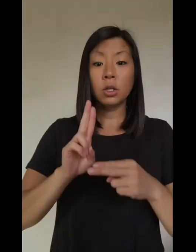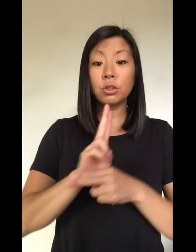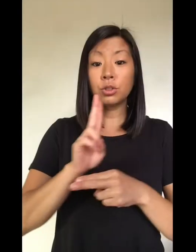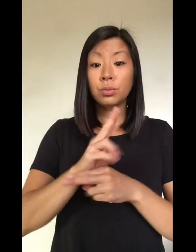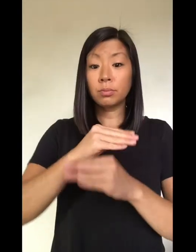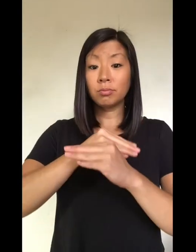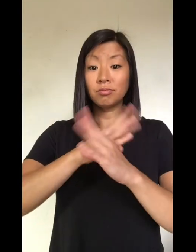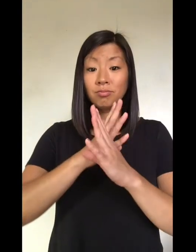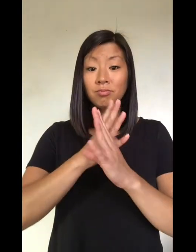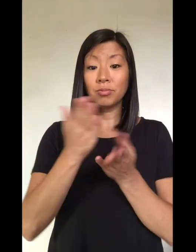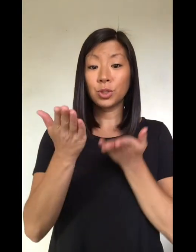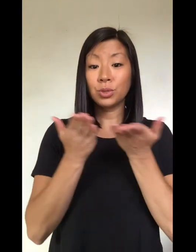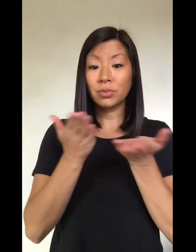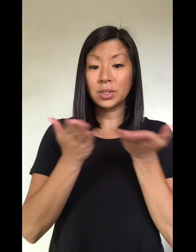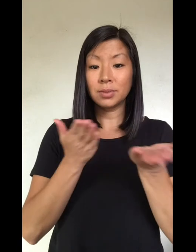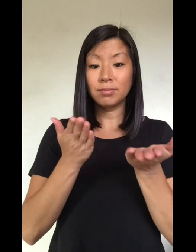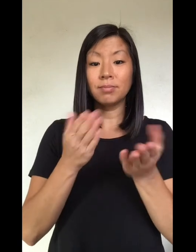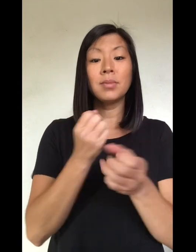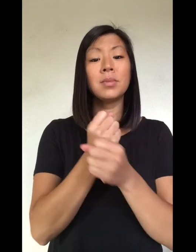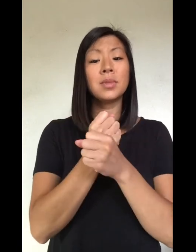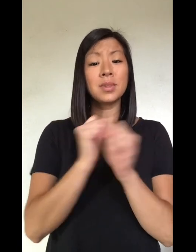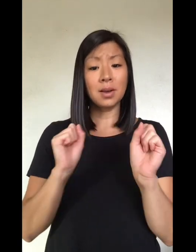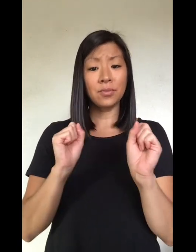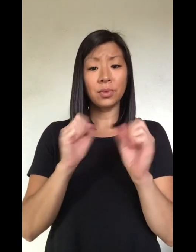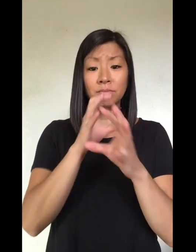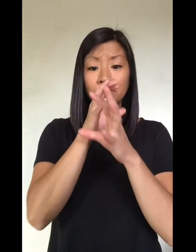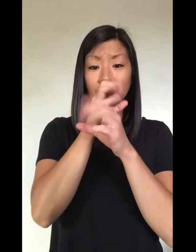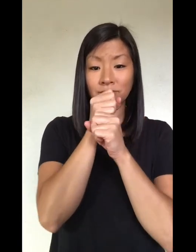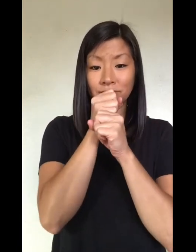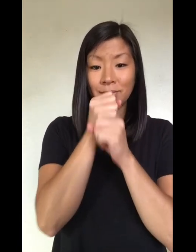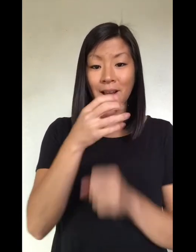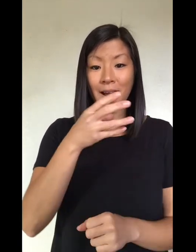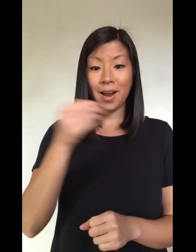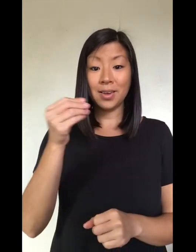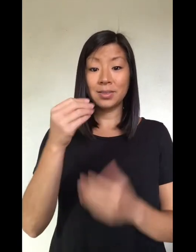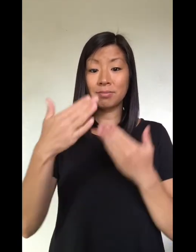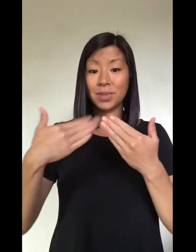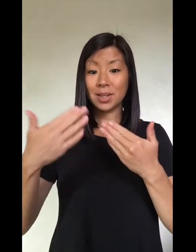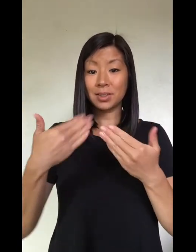We will continue to provide most services remotely using telehealth (video and telephone). Receiving services through telehealth is a safe, confidential